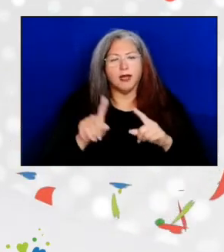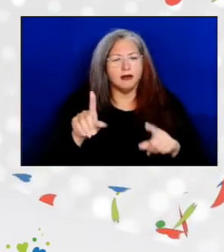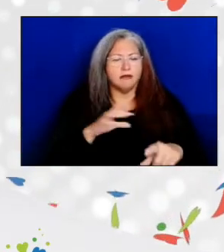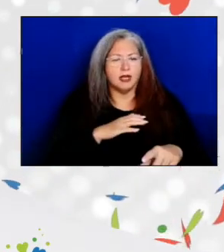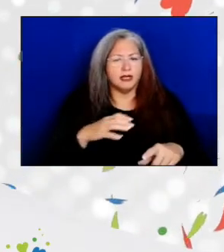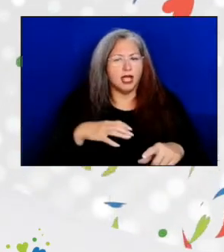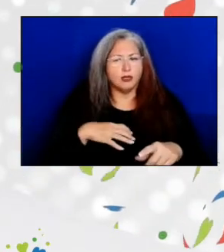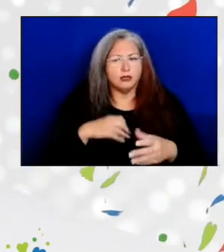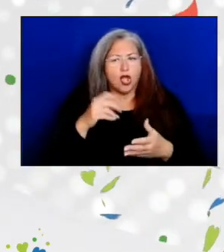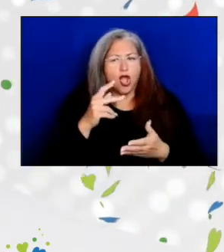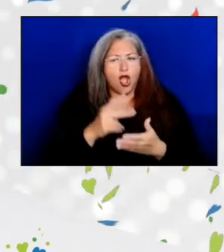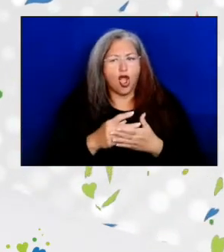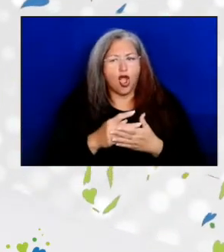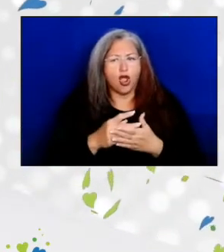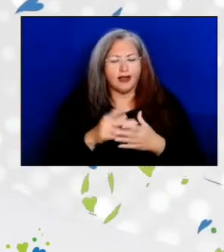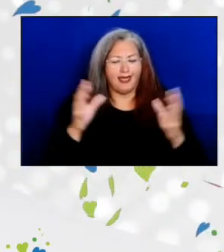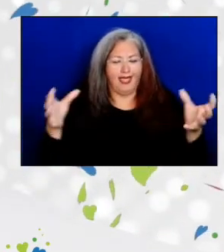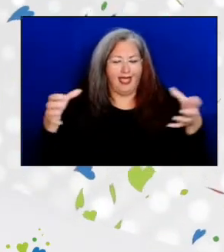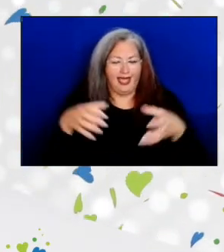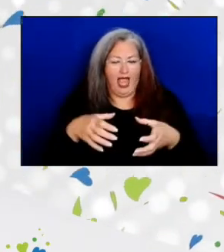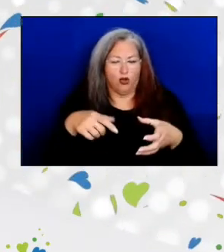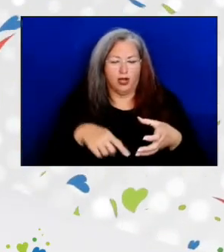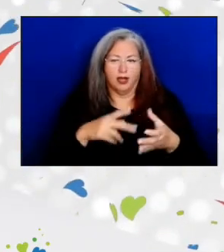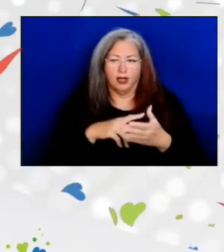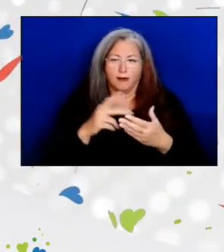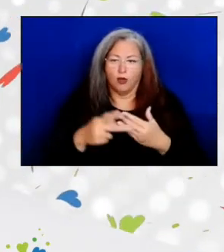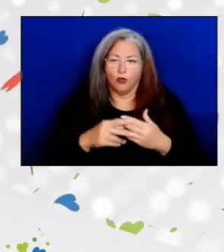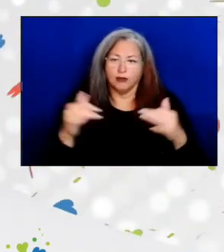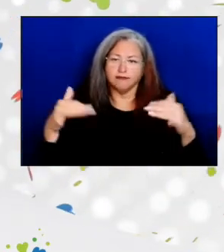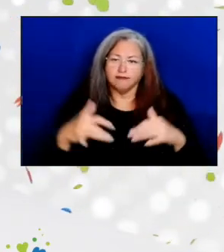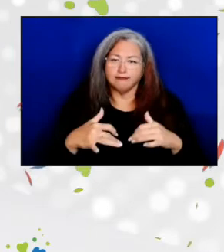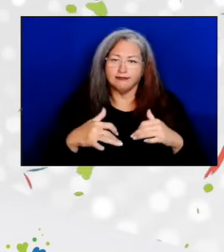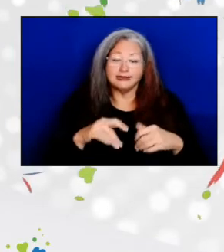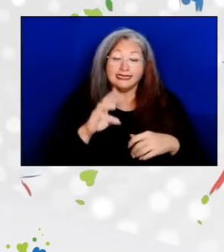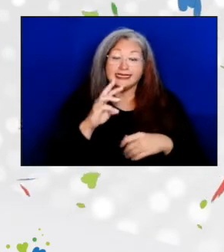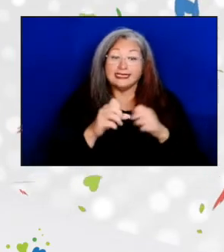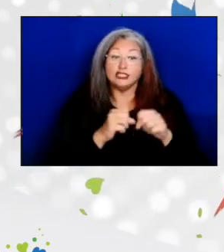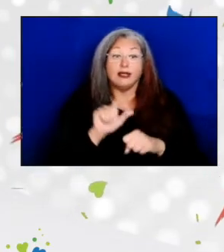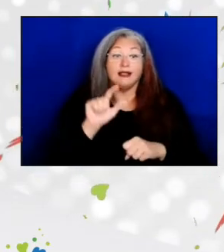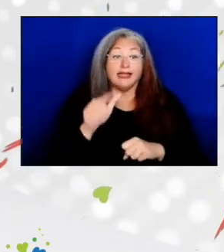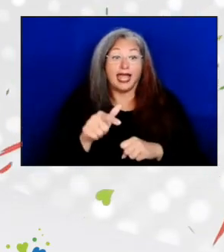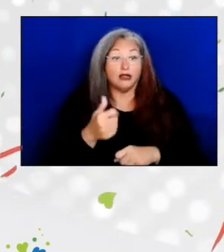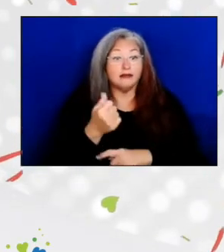the congregate nutrition program. It wasn't until six years later in 1978,